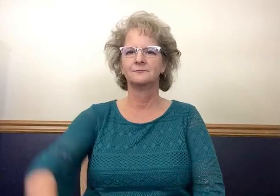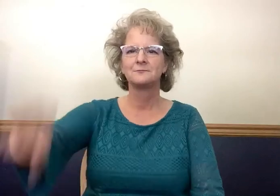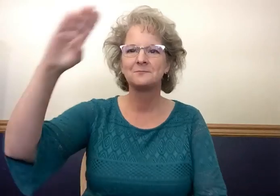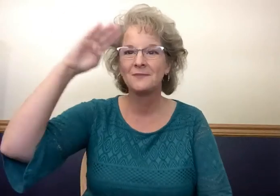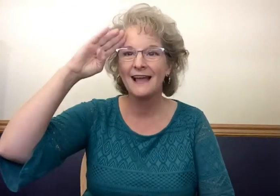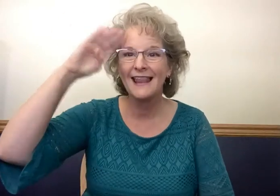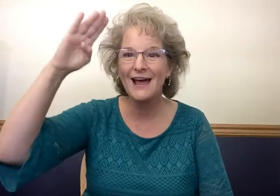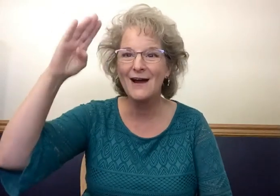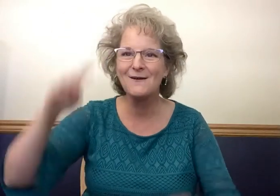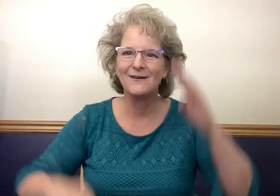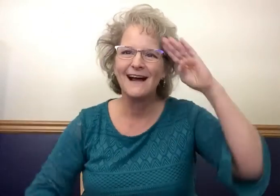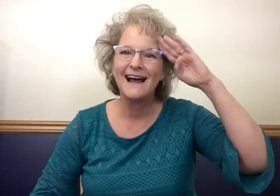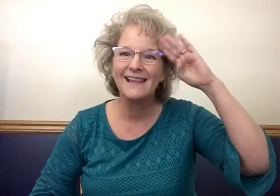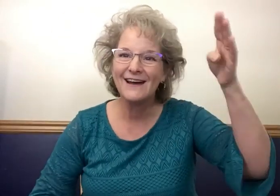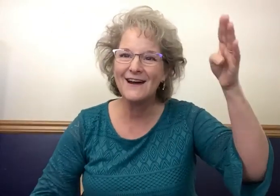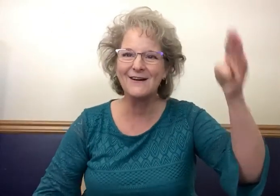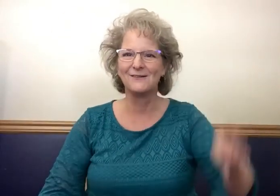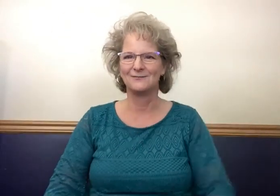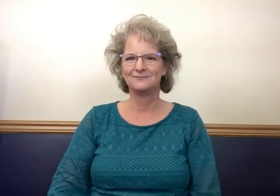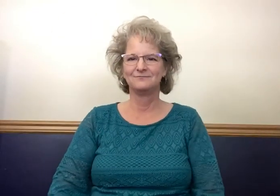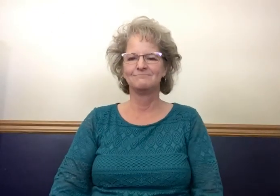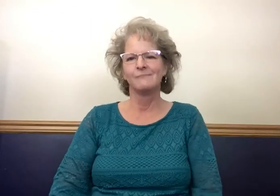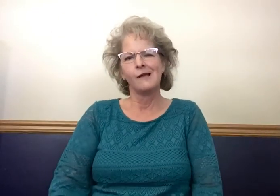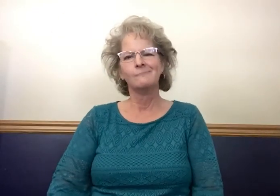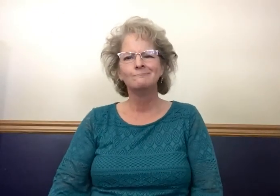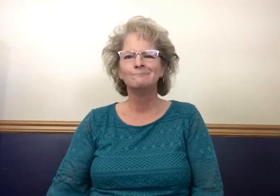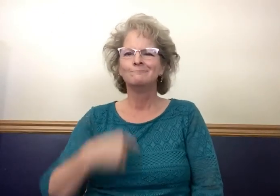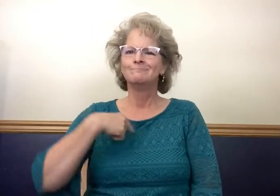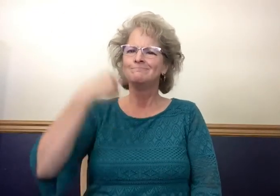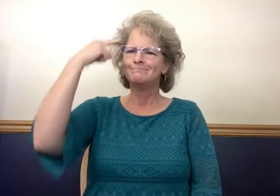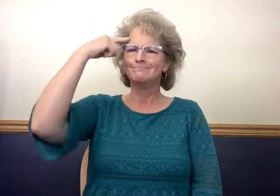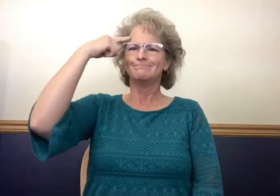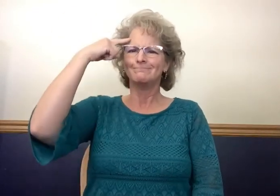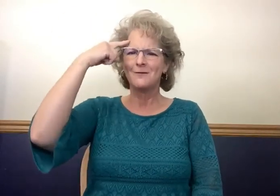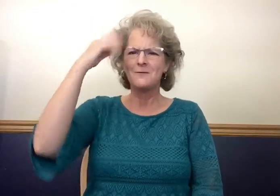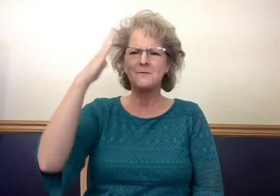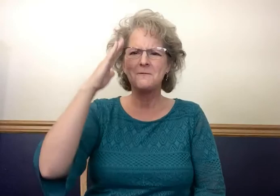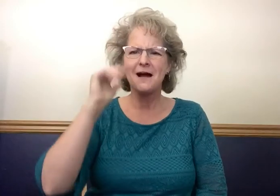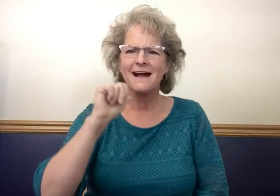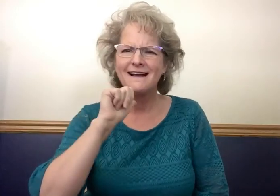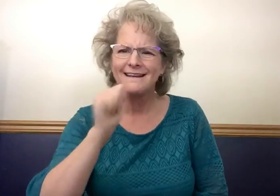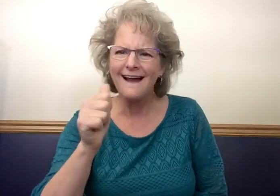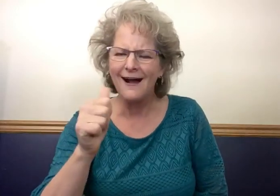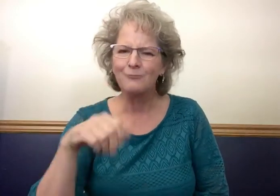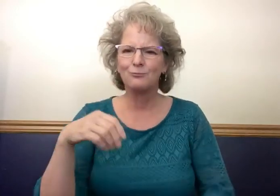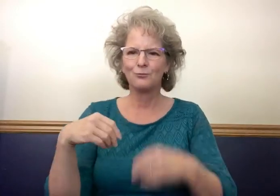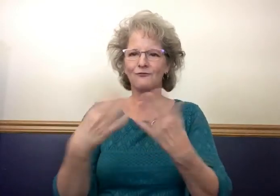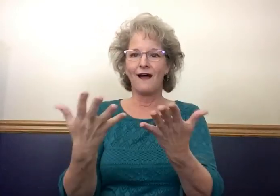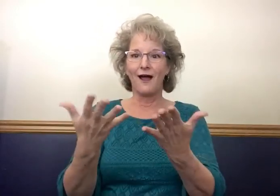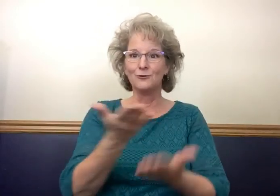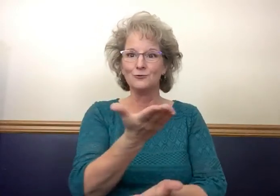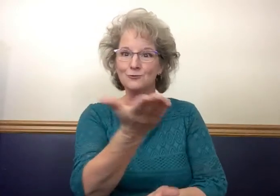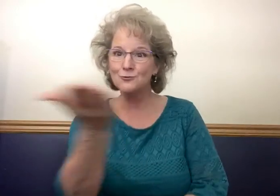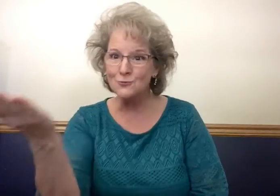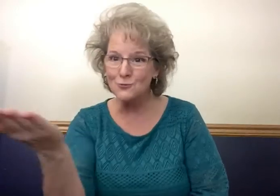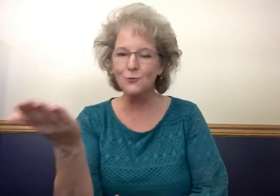Hello! I thought why not, provide you with